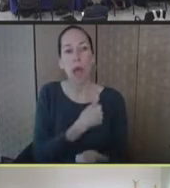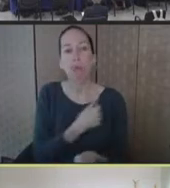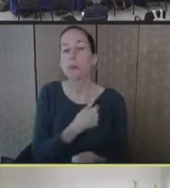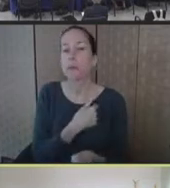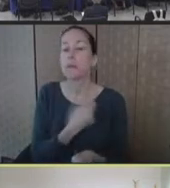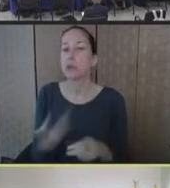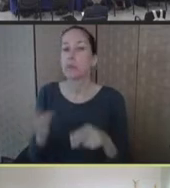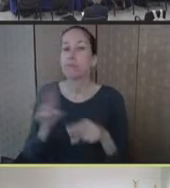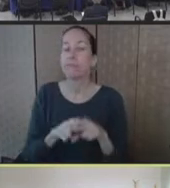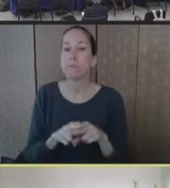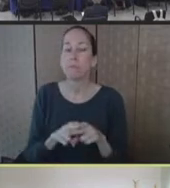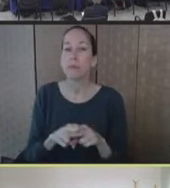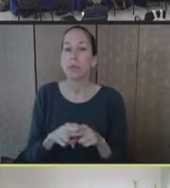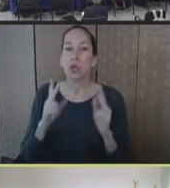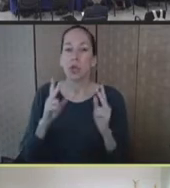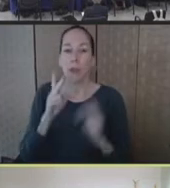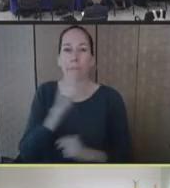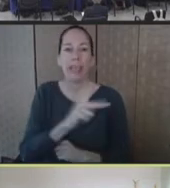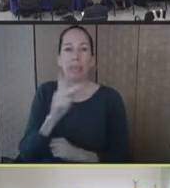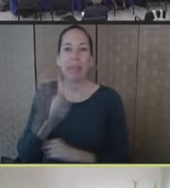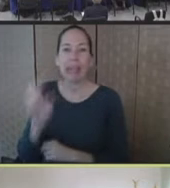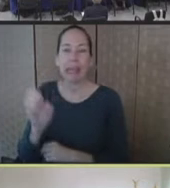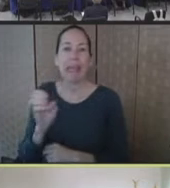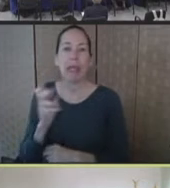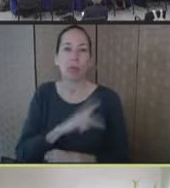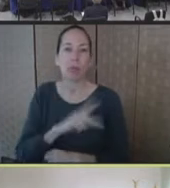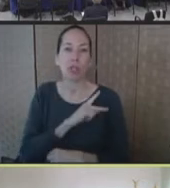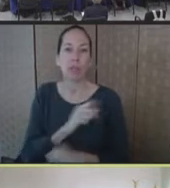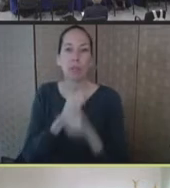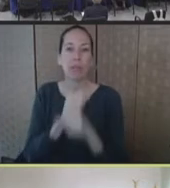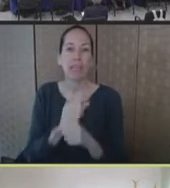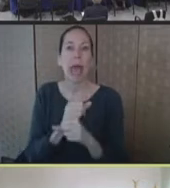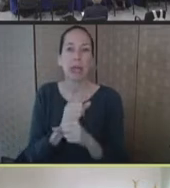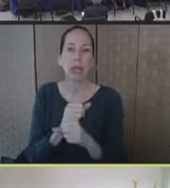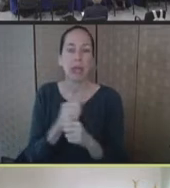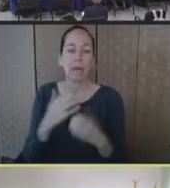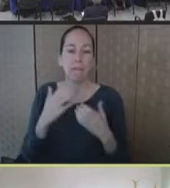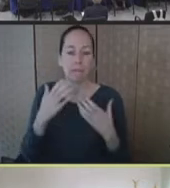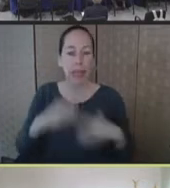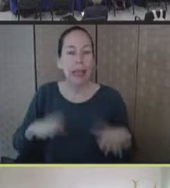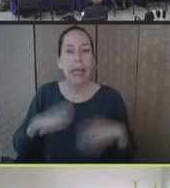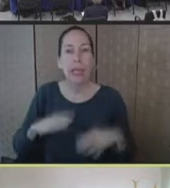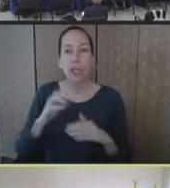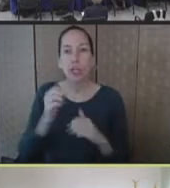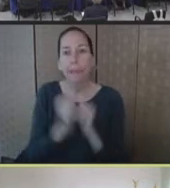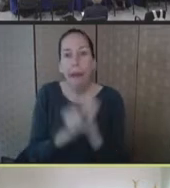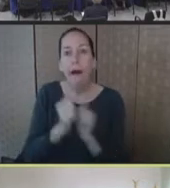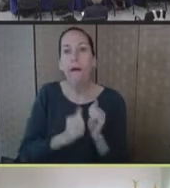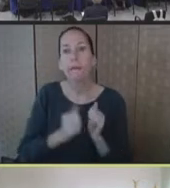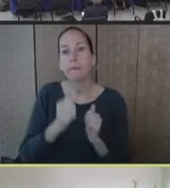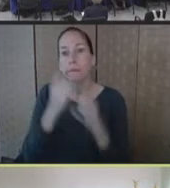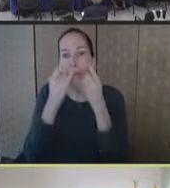and greatly expanded our capacities to support mechanical ventilation with all of the insularies.